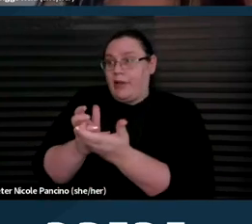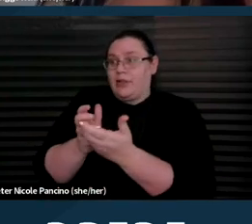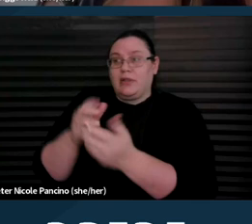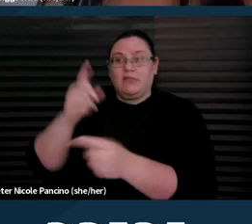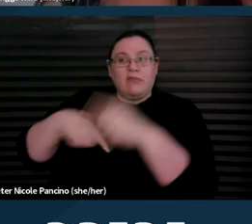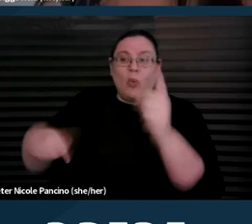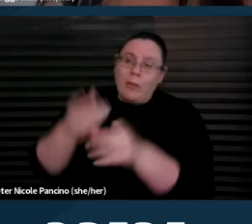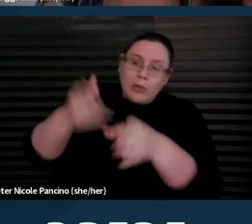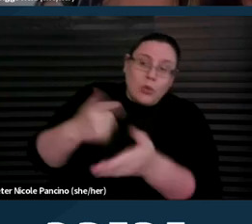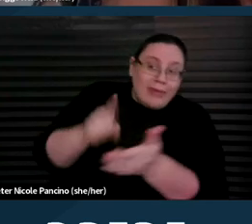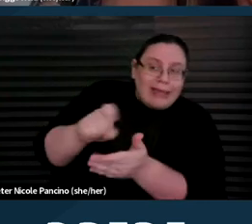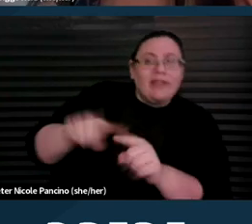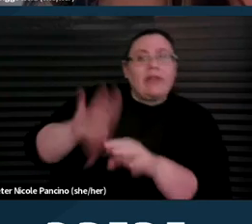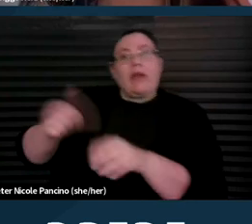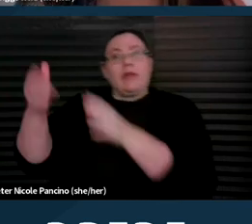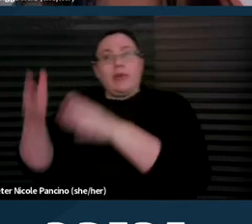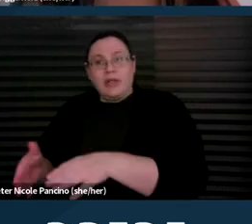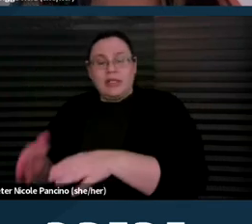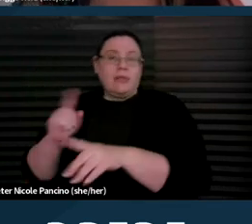but it's put on the individual to ask to get that,